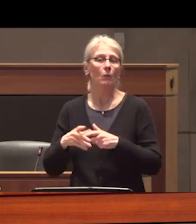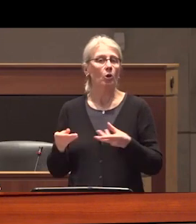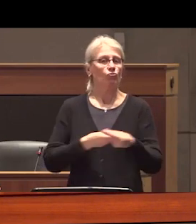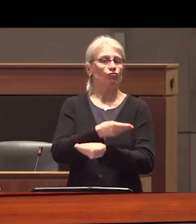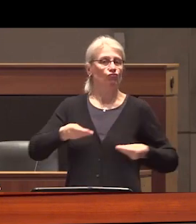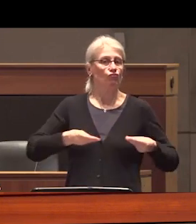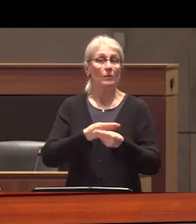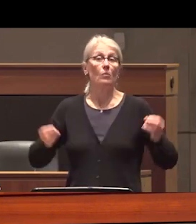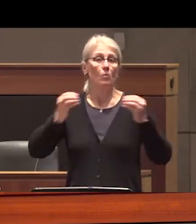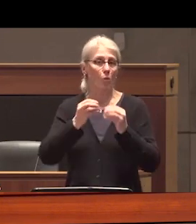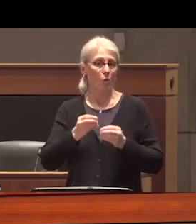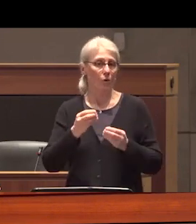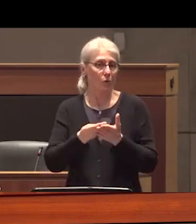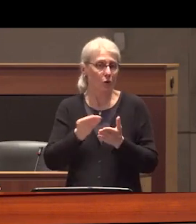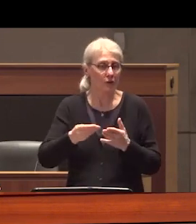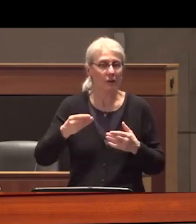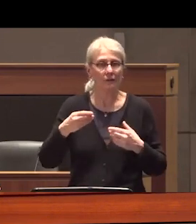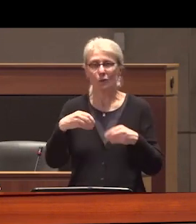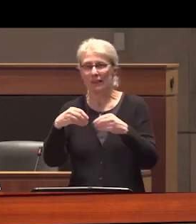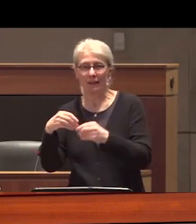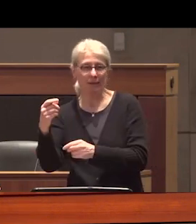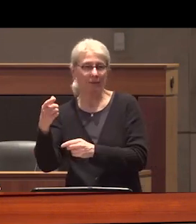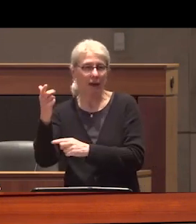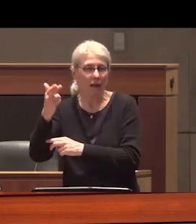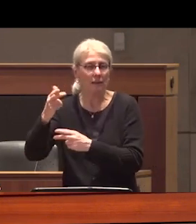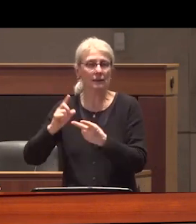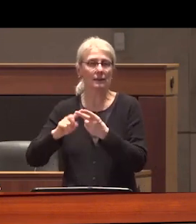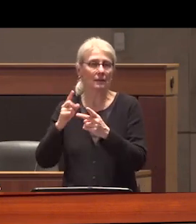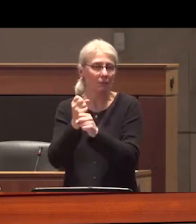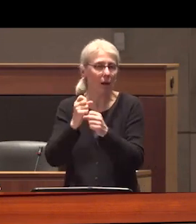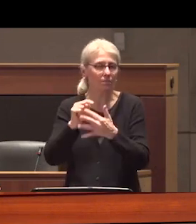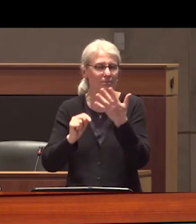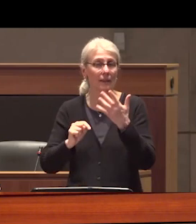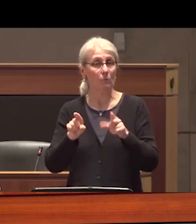weapons money and military training to national leaders who at the macro policy level have signed